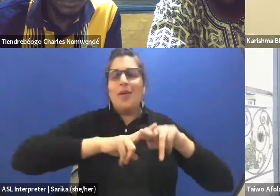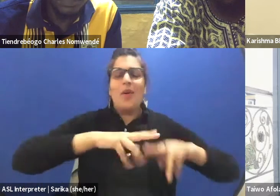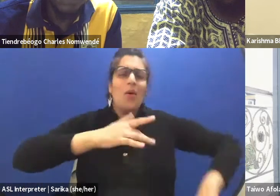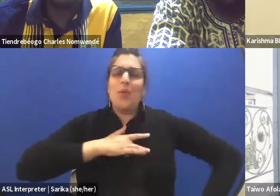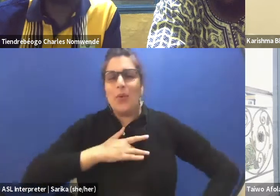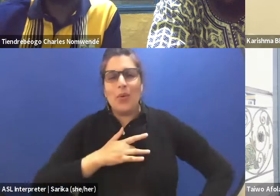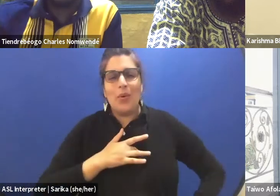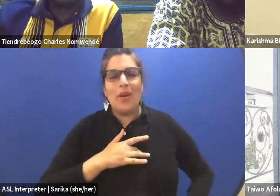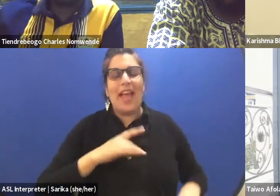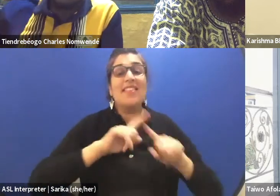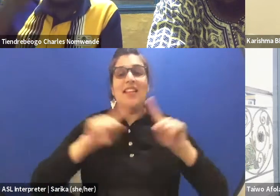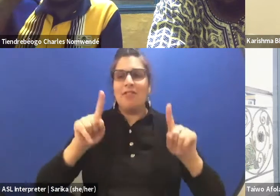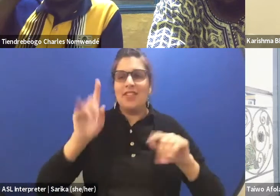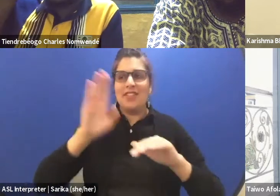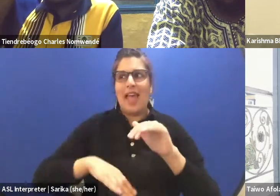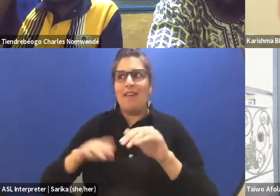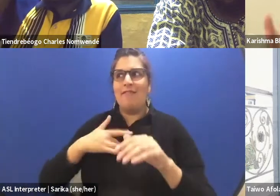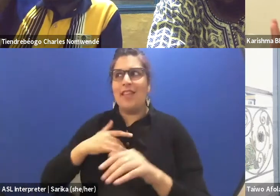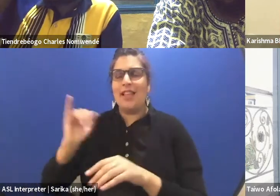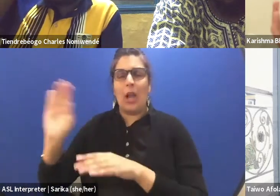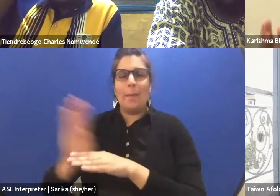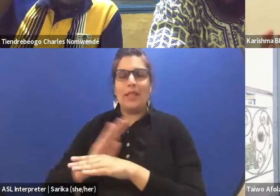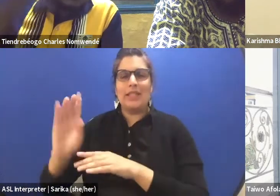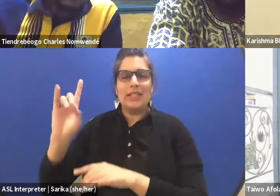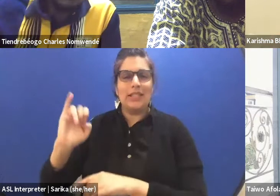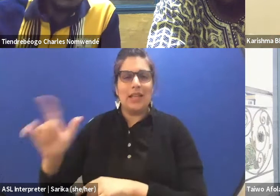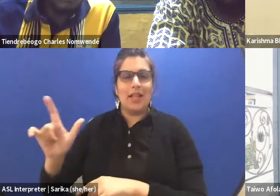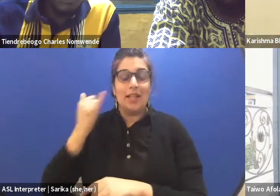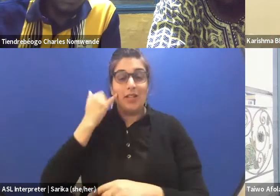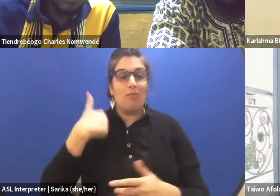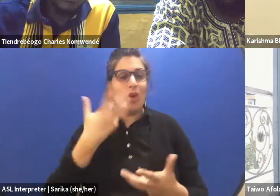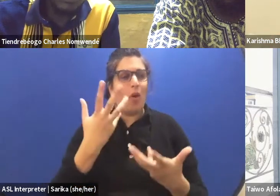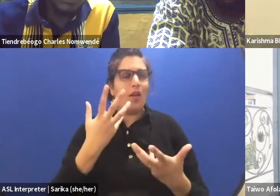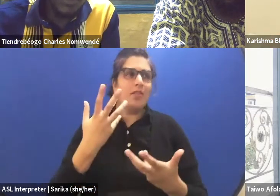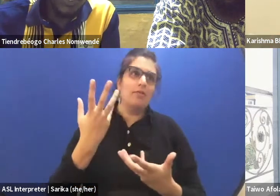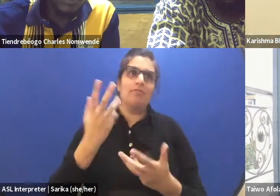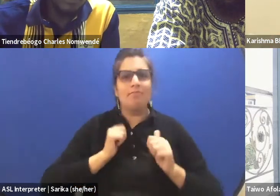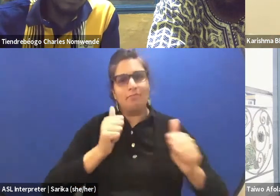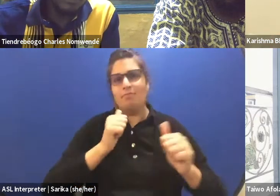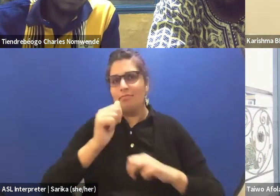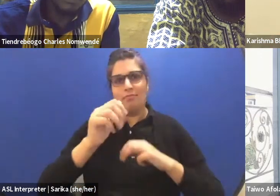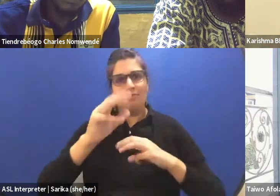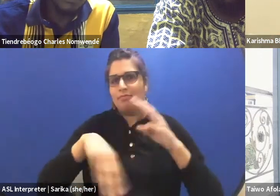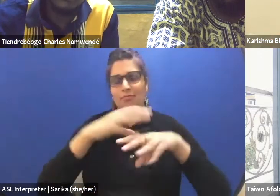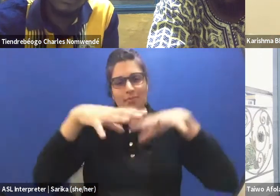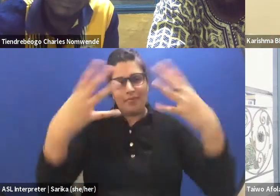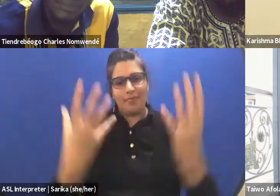like a business deal. And I think that's something that if we were to glean in a global world, that the arts space would become so much more equitable,